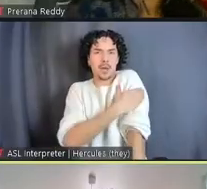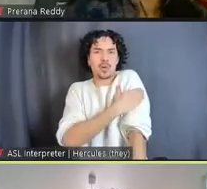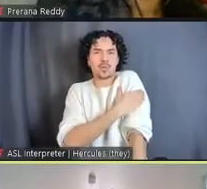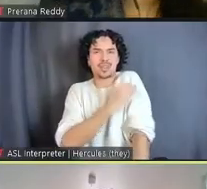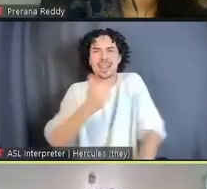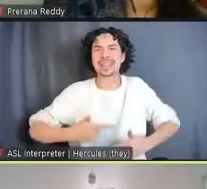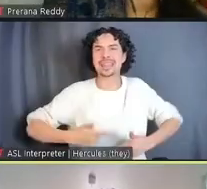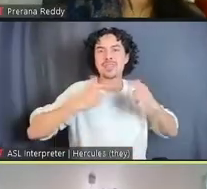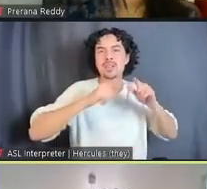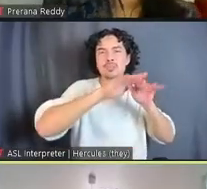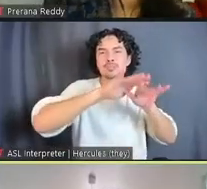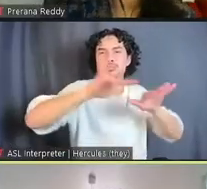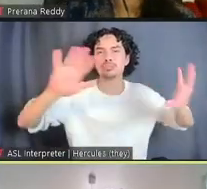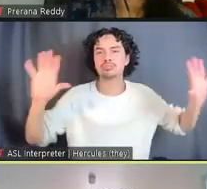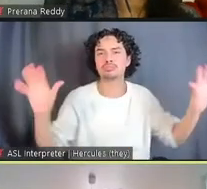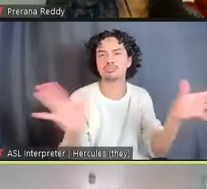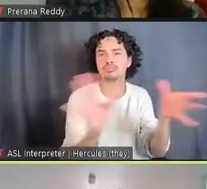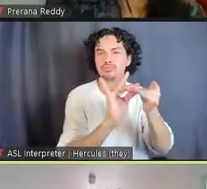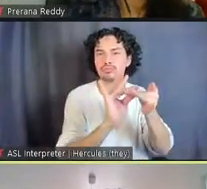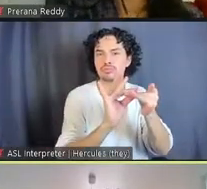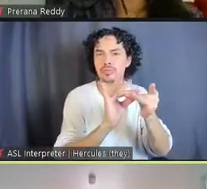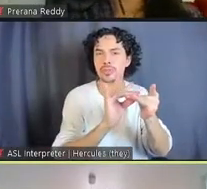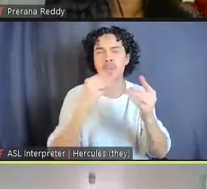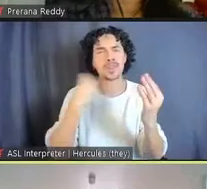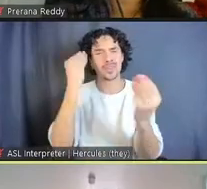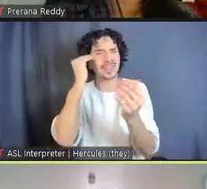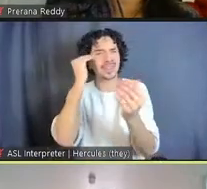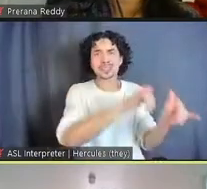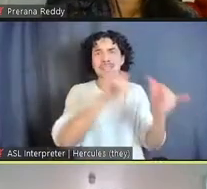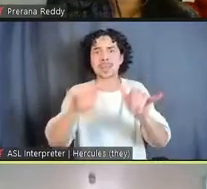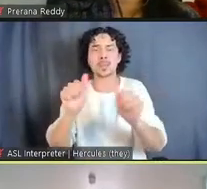It's really no different when we think about architecture and the places that we make.